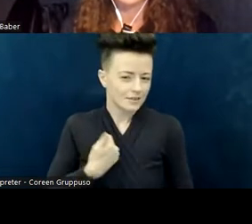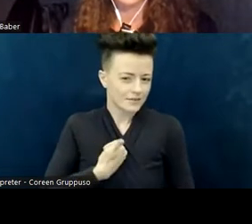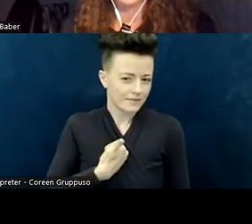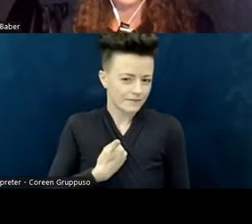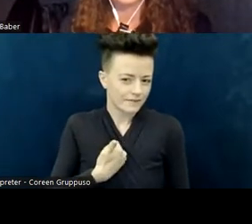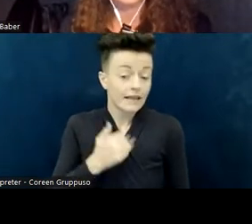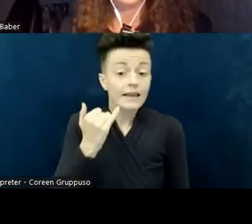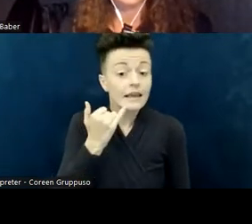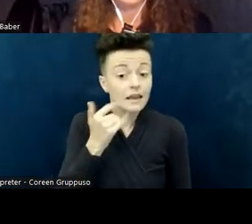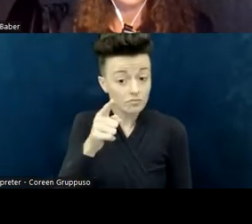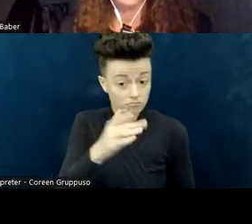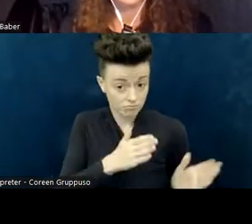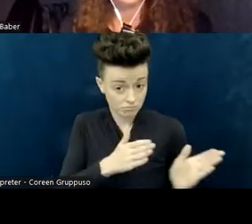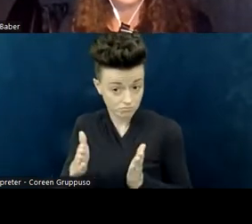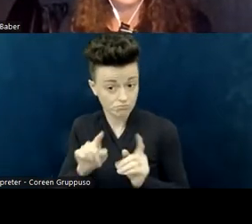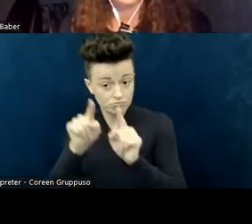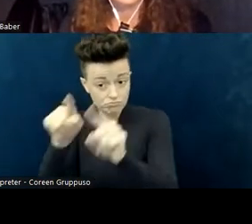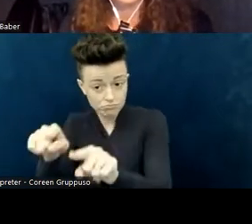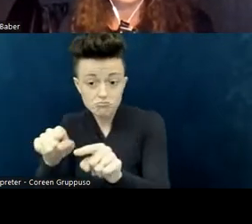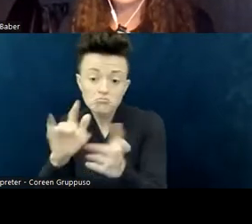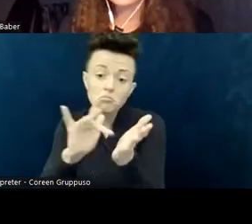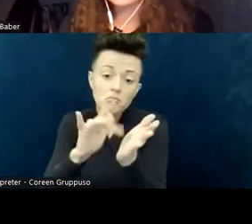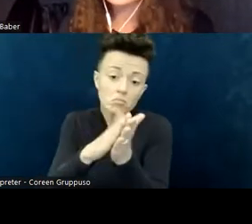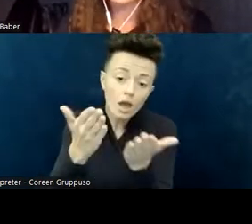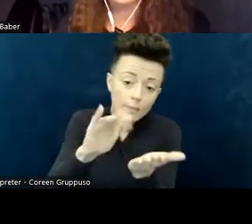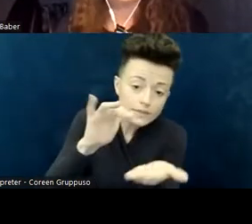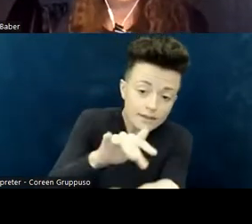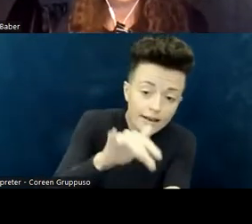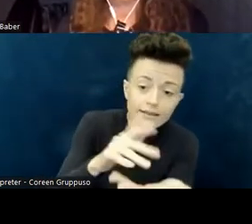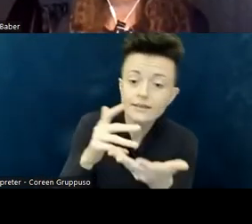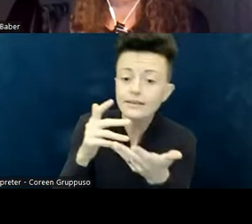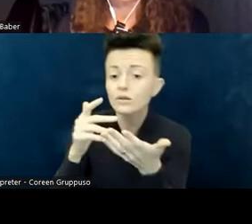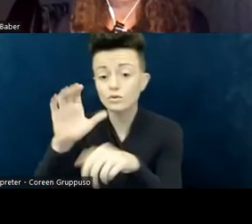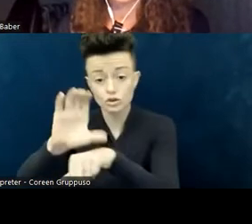or be a part of a Bible study, is it easy for you to get to the church